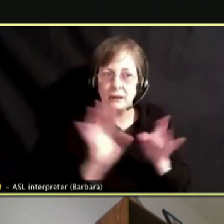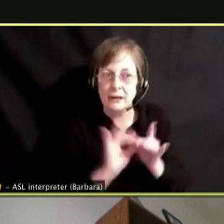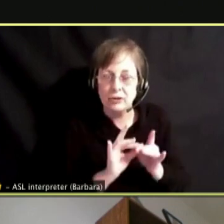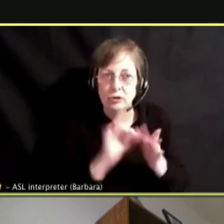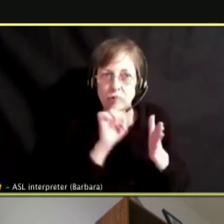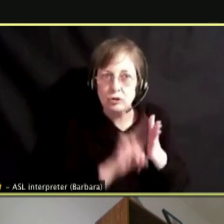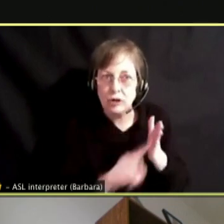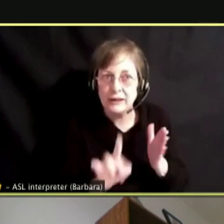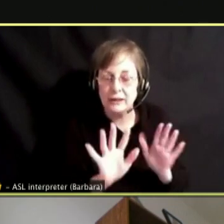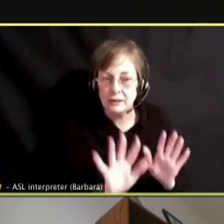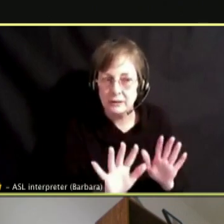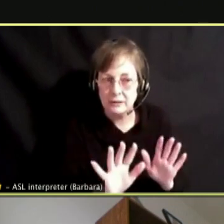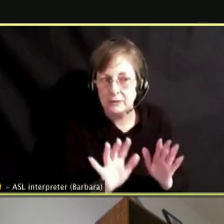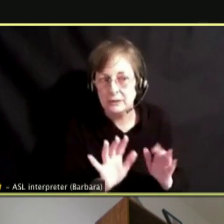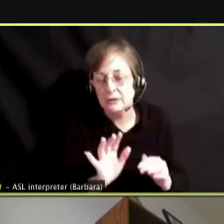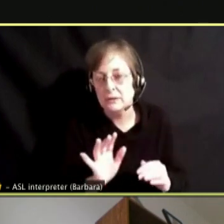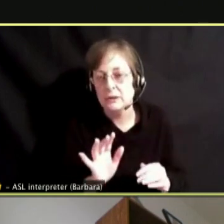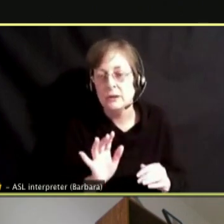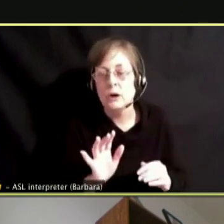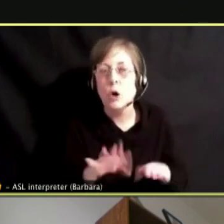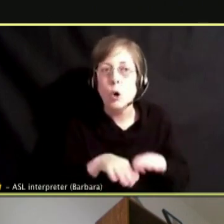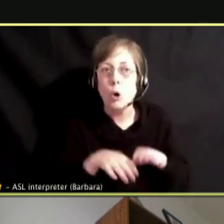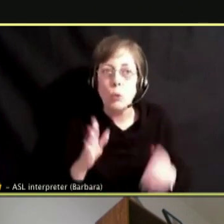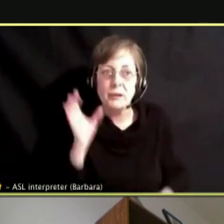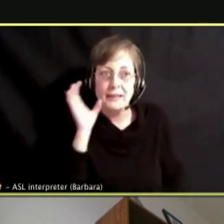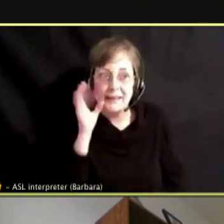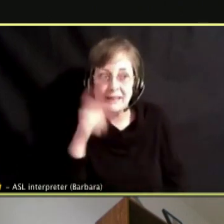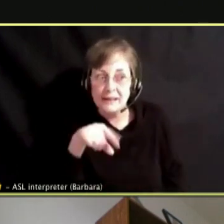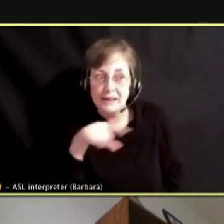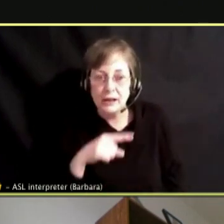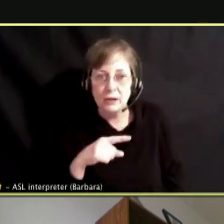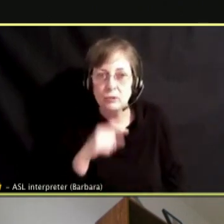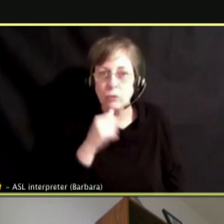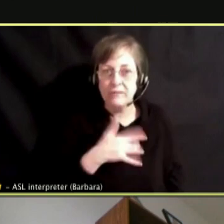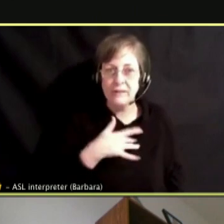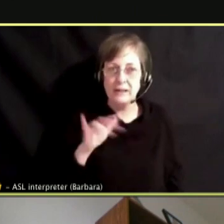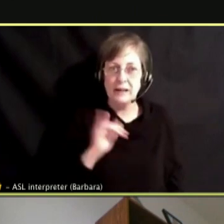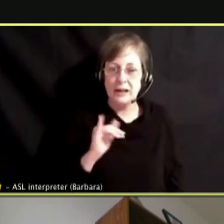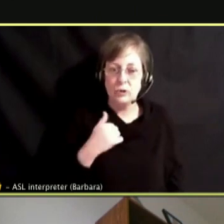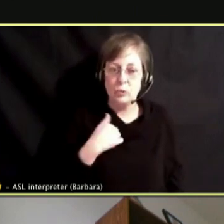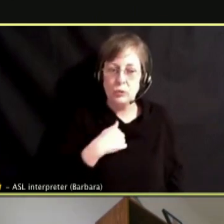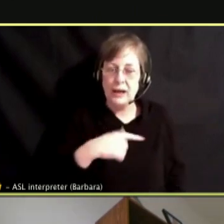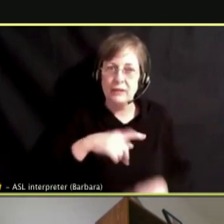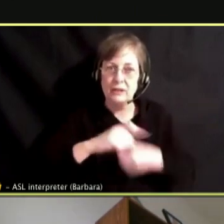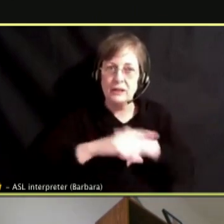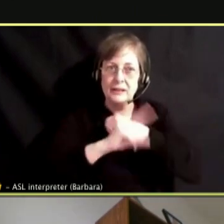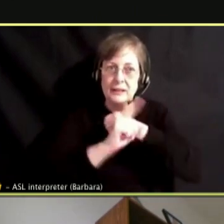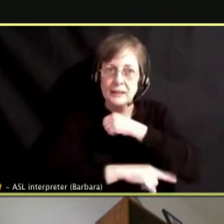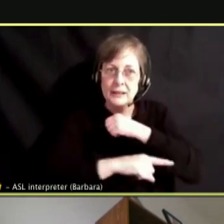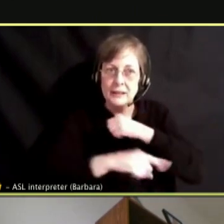LIFE AND BEING OPEN TO LISTEN WITHOUT FEELING LIKE WE HAVE TO REPRIMAND AND ACCUSE AND PUNISH